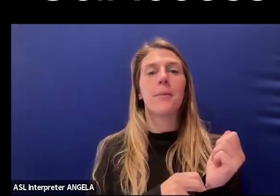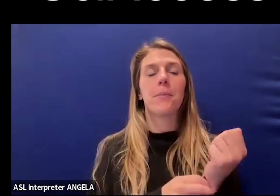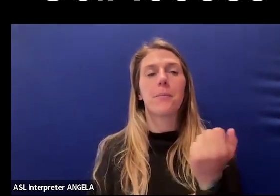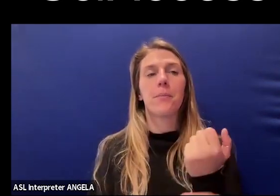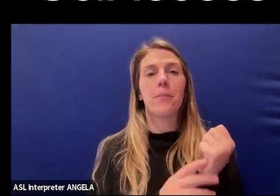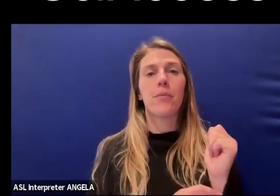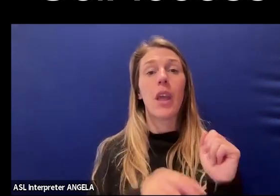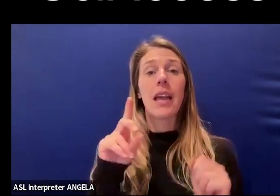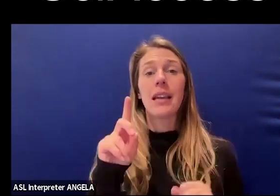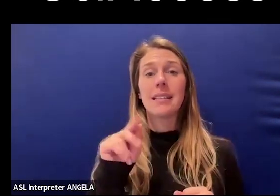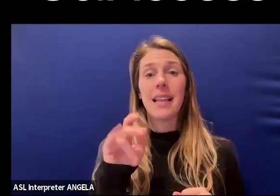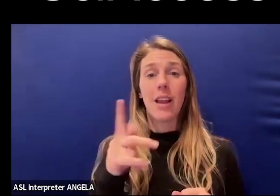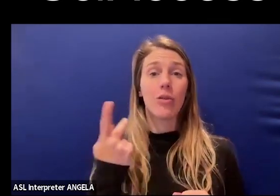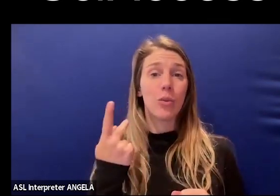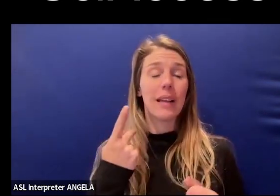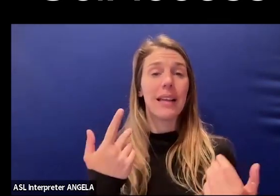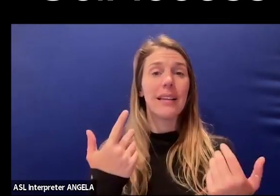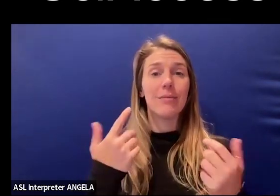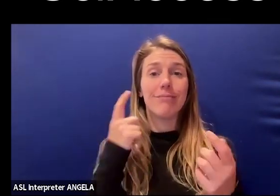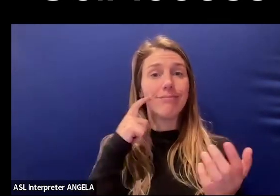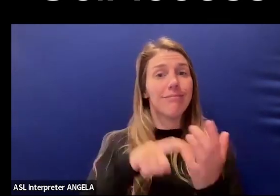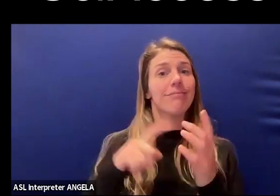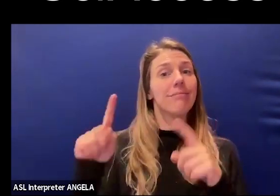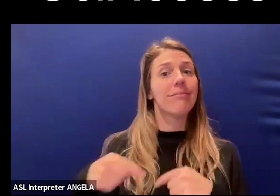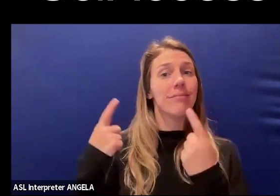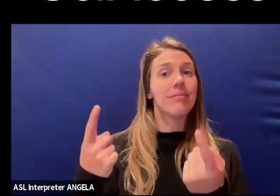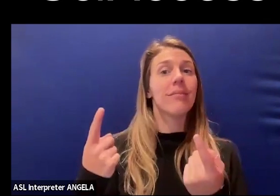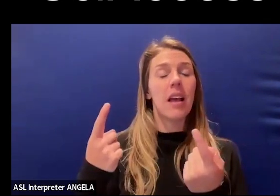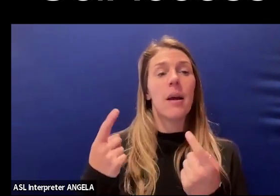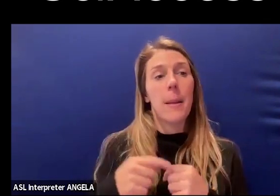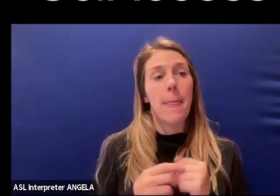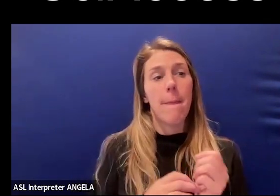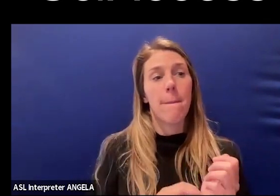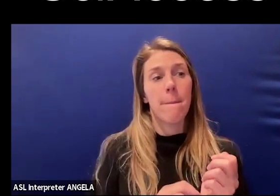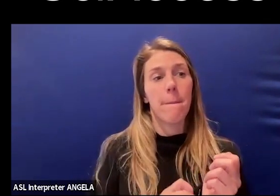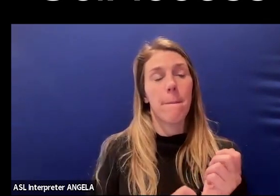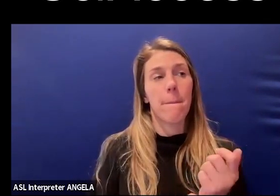What Daniel and I have been noticing is that one,